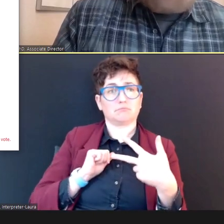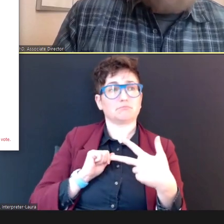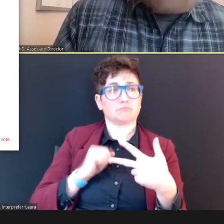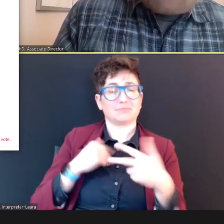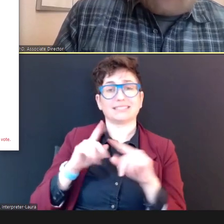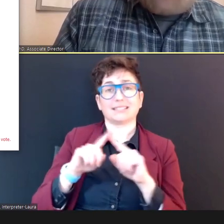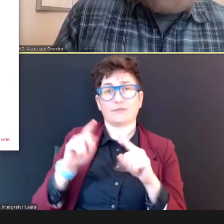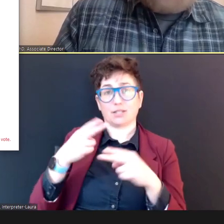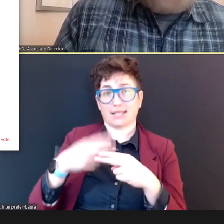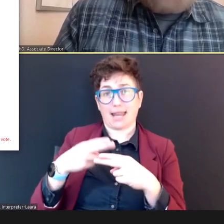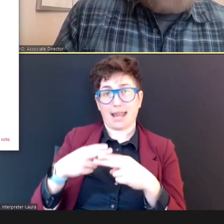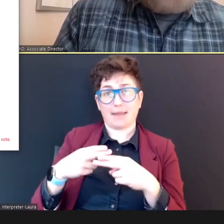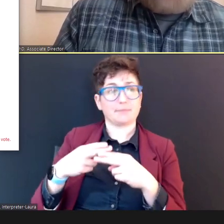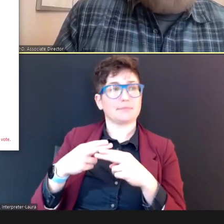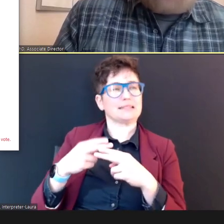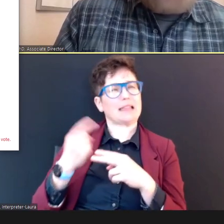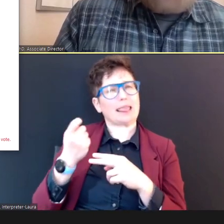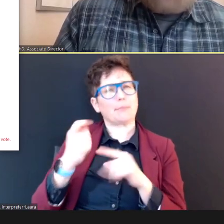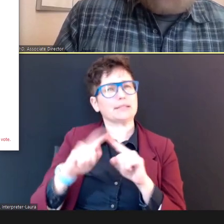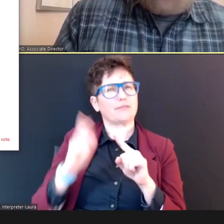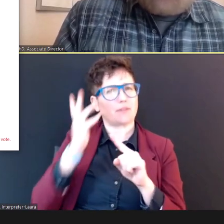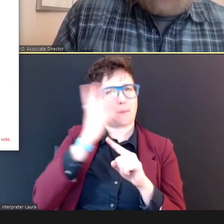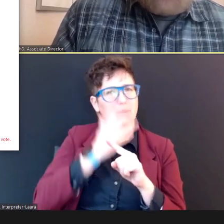a slightly different appearance, are basically, the exact same